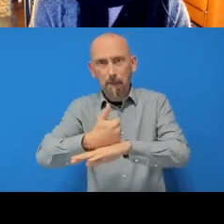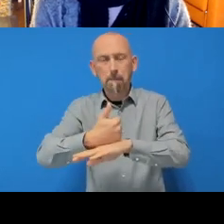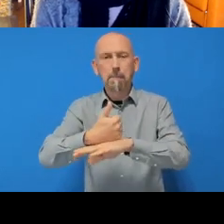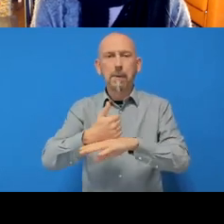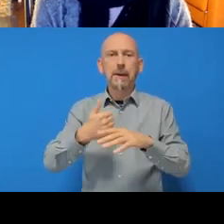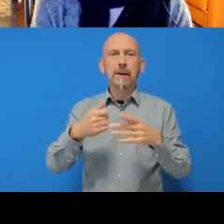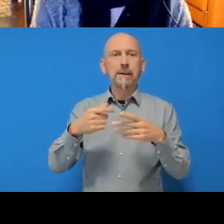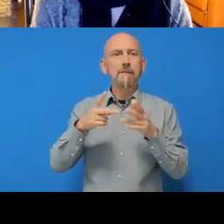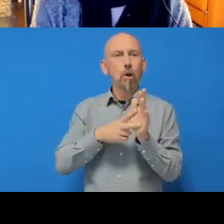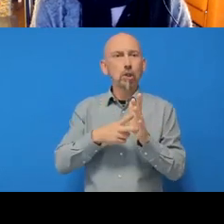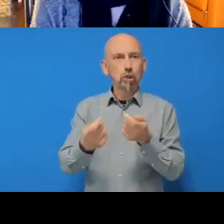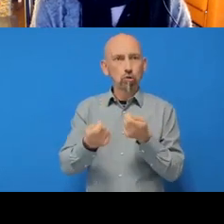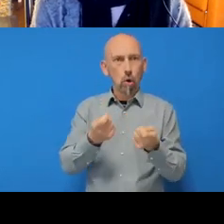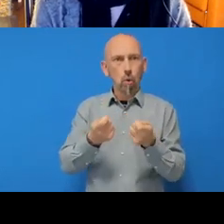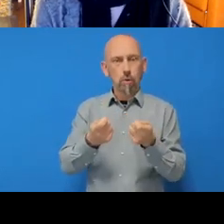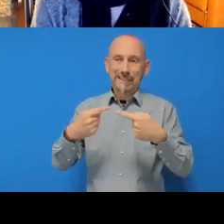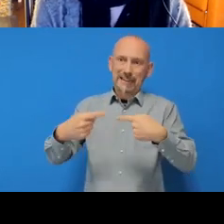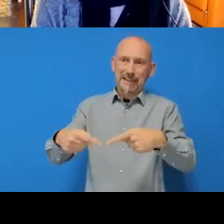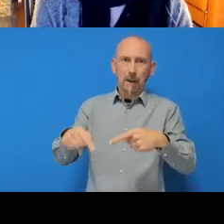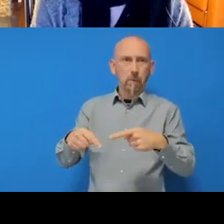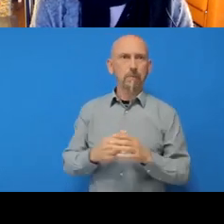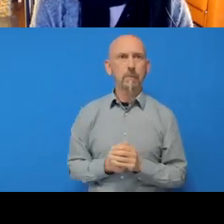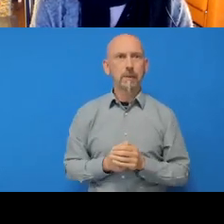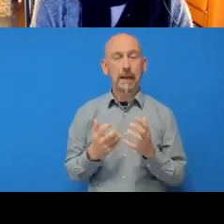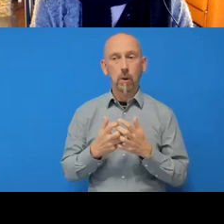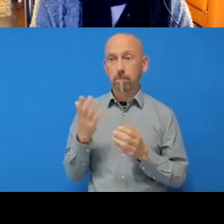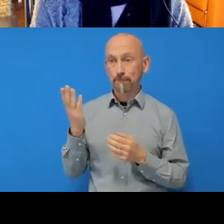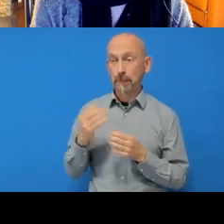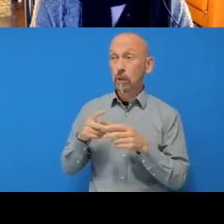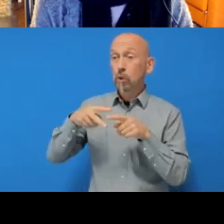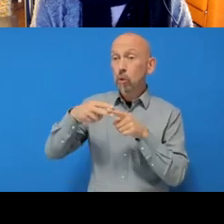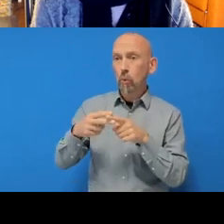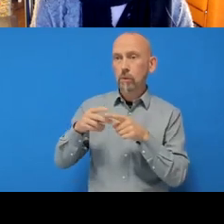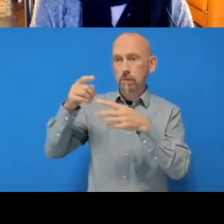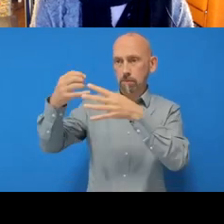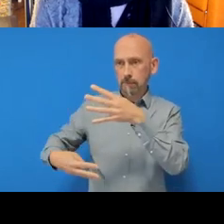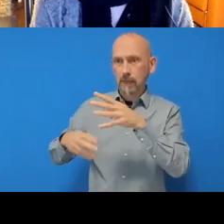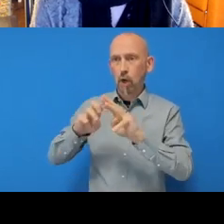So we're going to click on ‘Tools’ and then ‘Global options’,